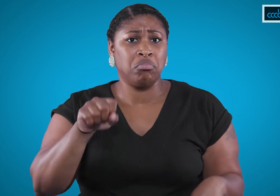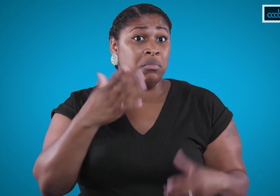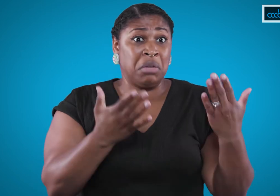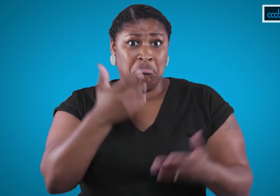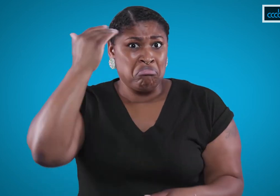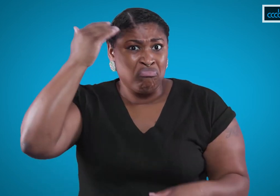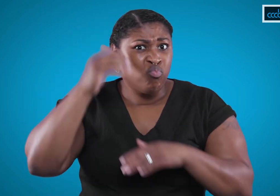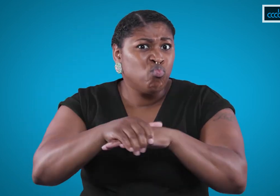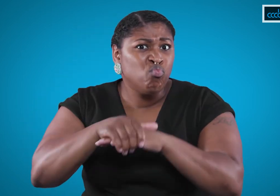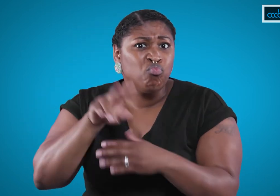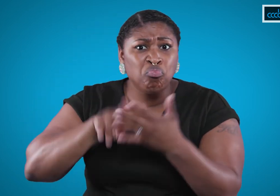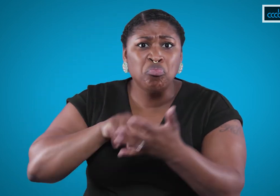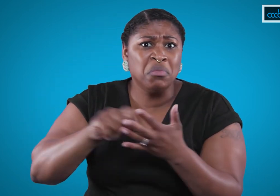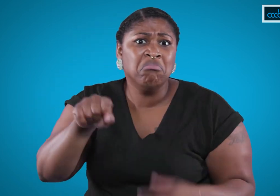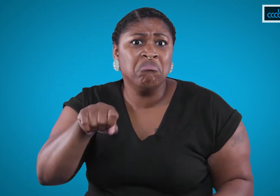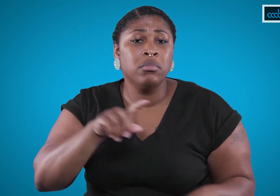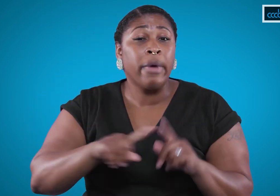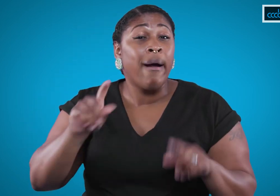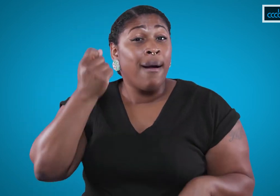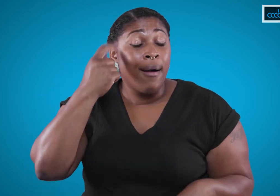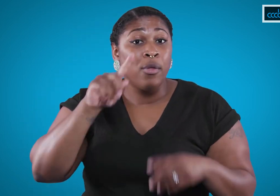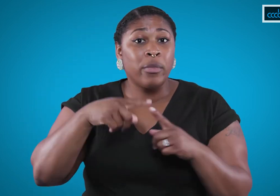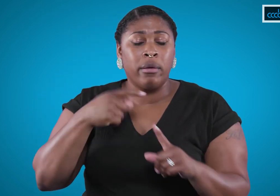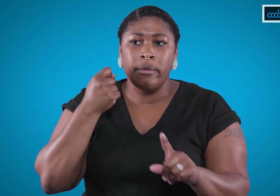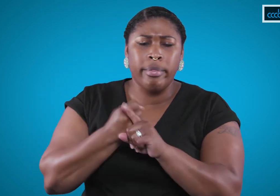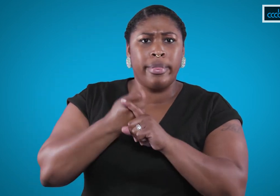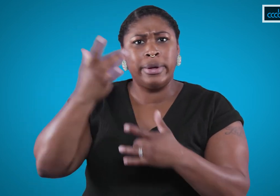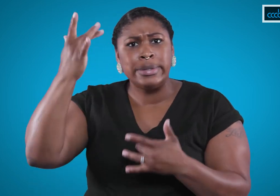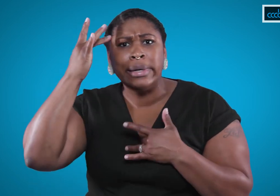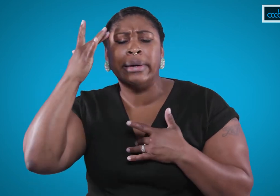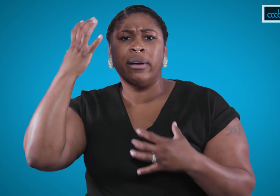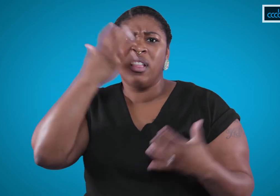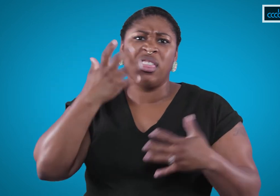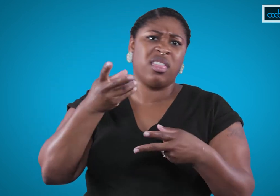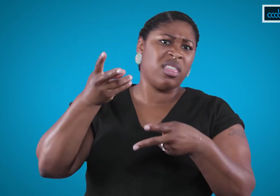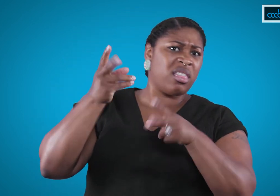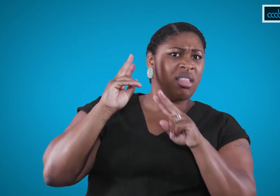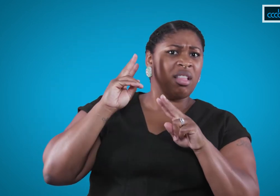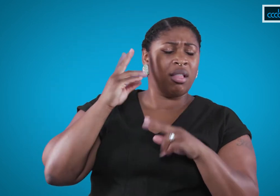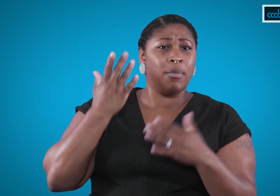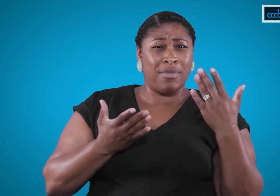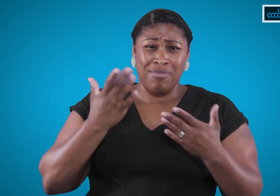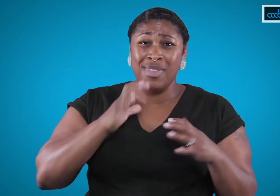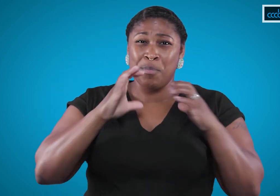While they may know English, imagine if they are sick or hurt and trying to communicate with you.